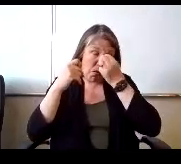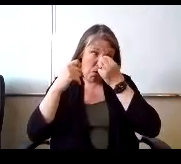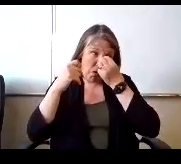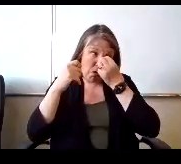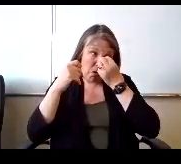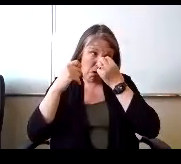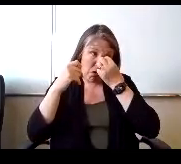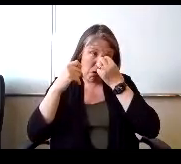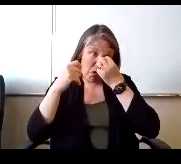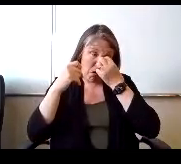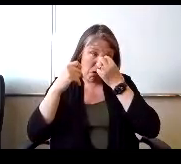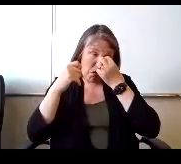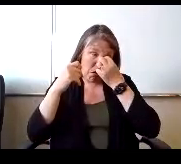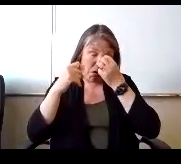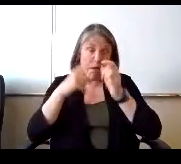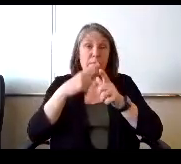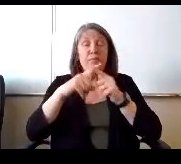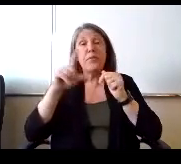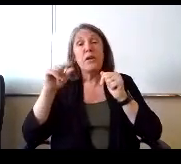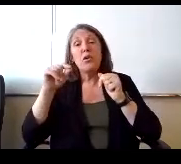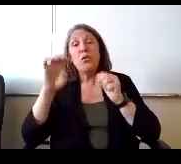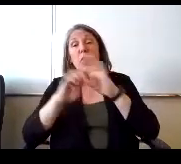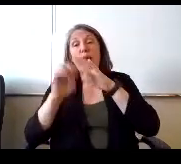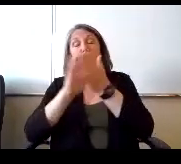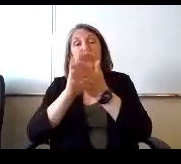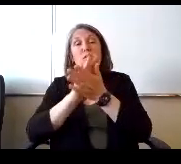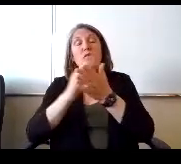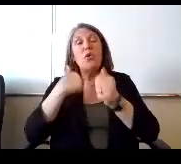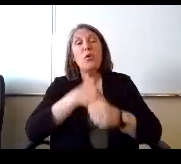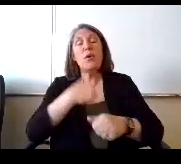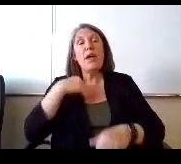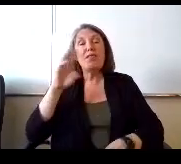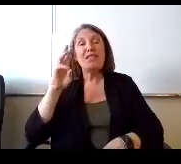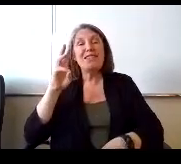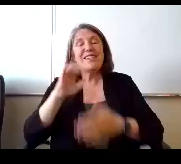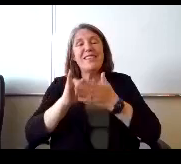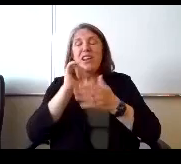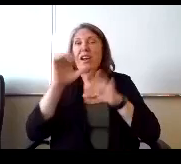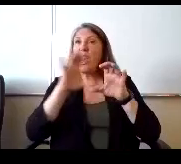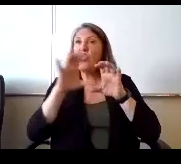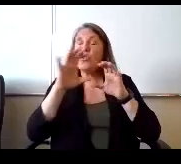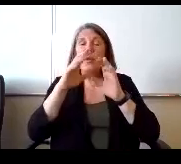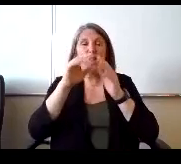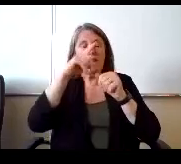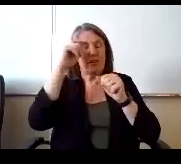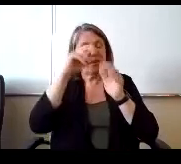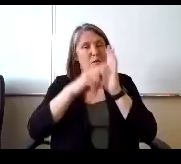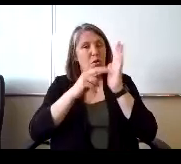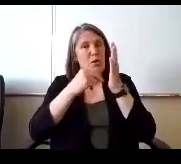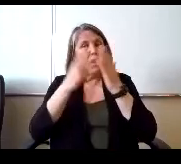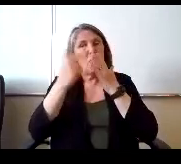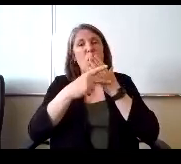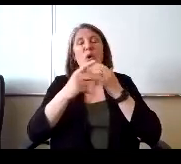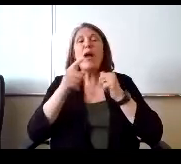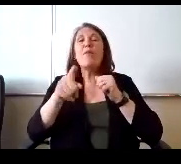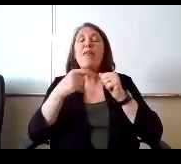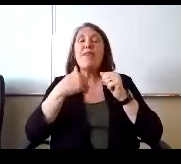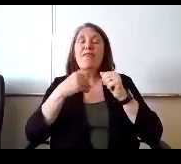have six that are not going to be doing a summer reading program at their school. They have they if students in their